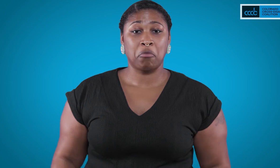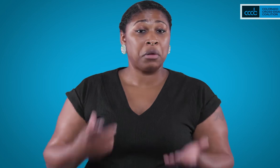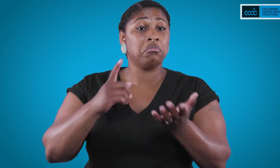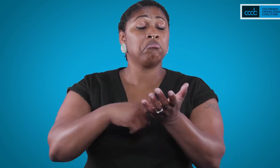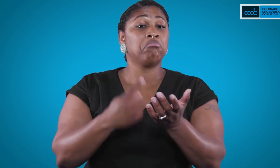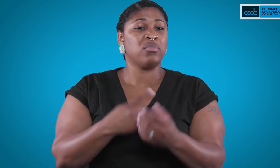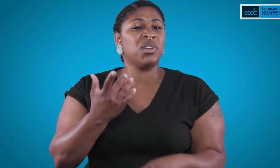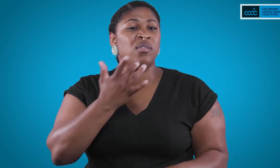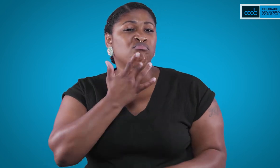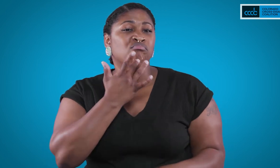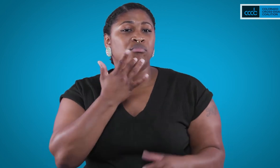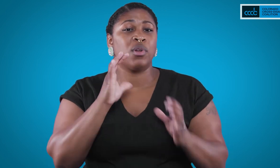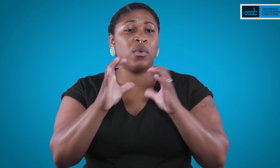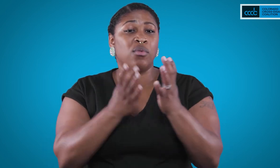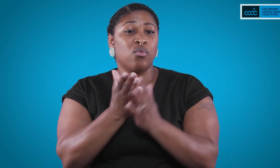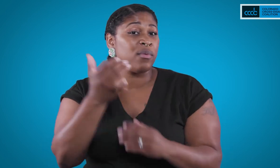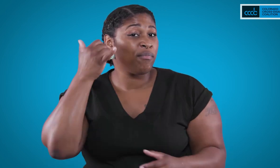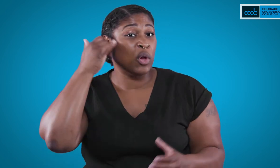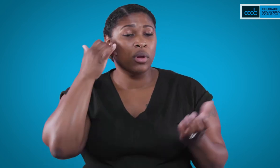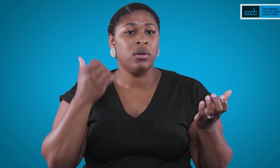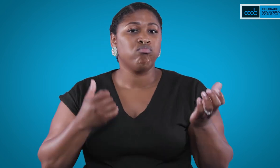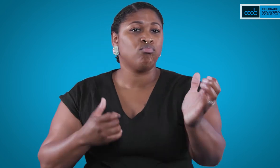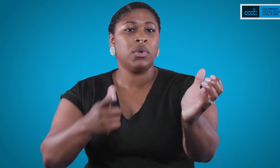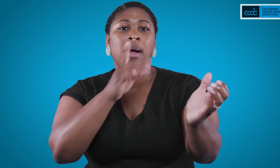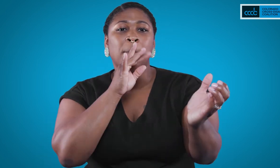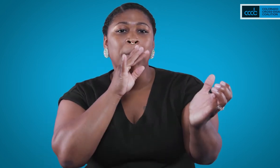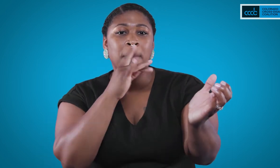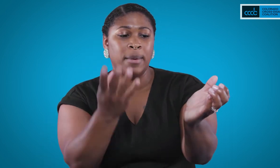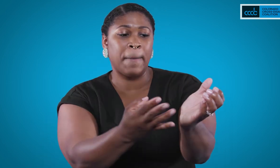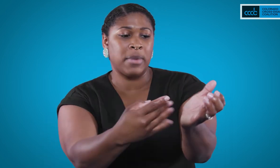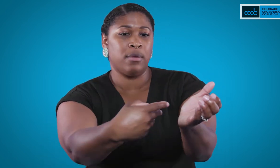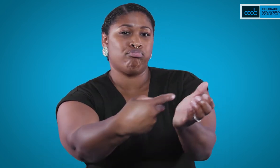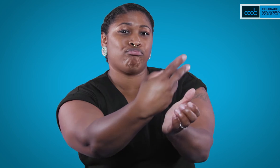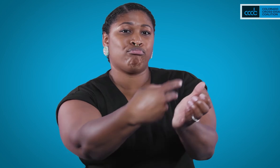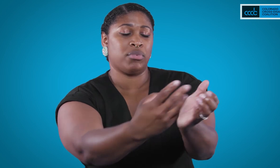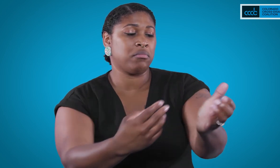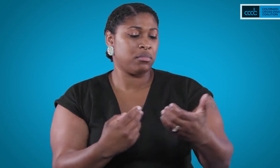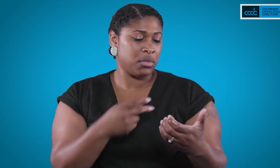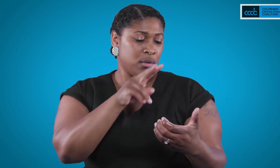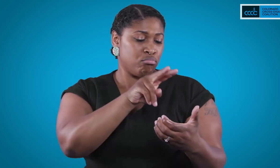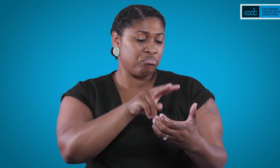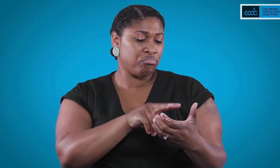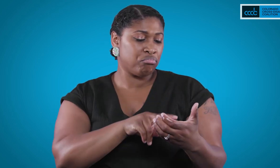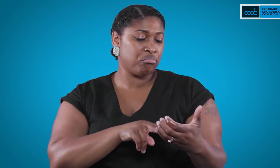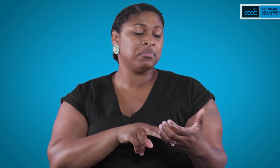They may also choose to use a speech-to-text app on their phone.